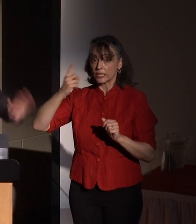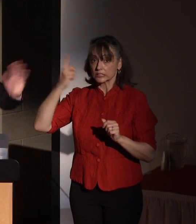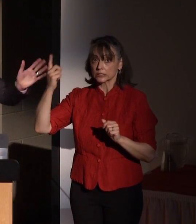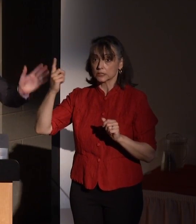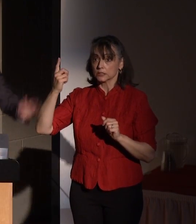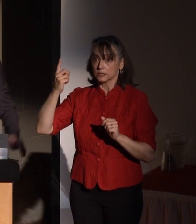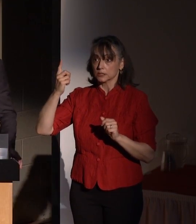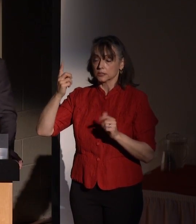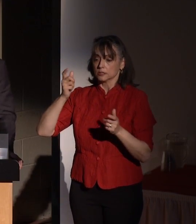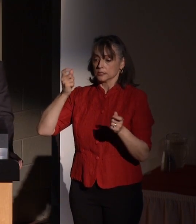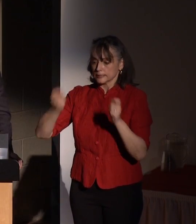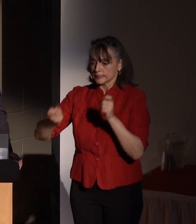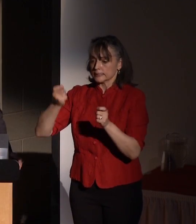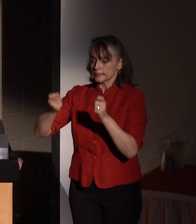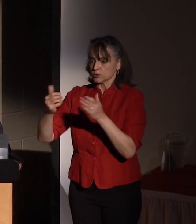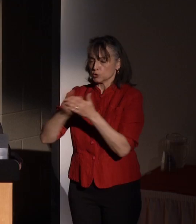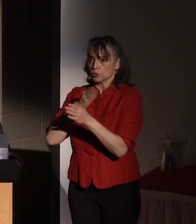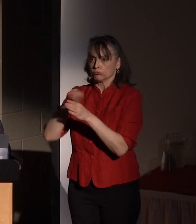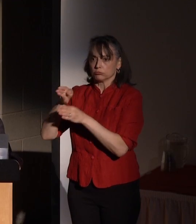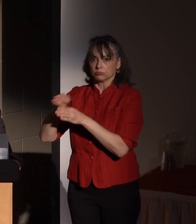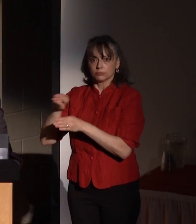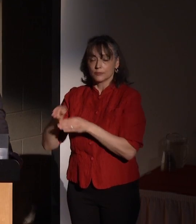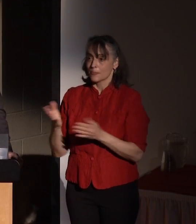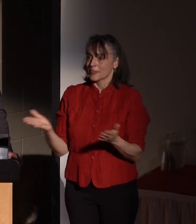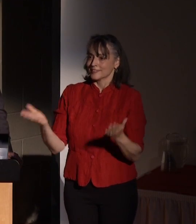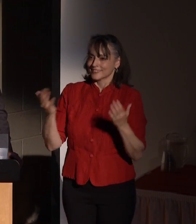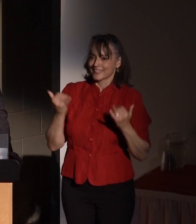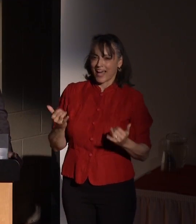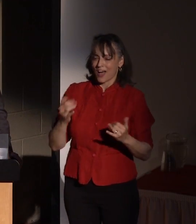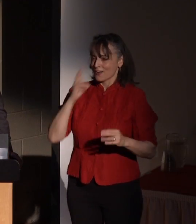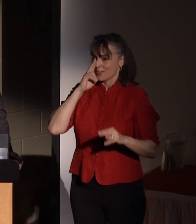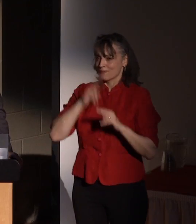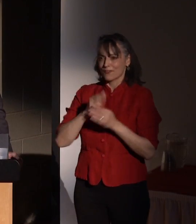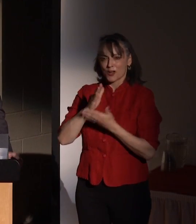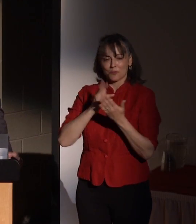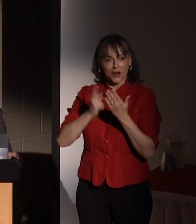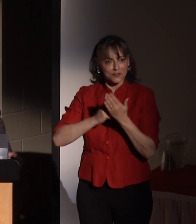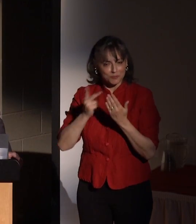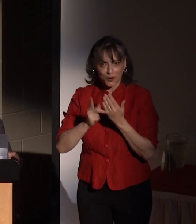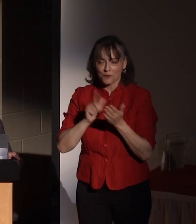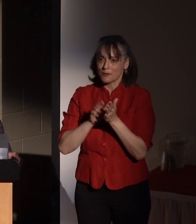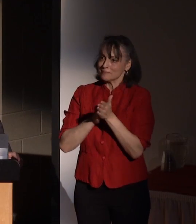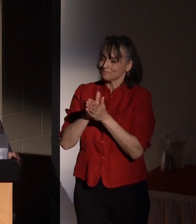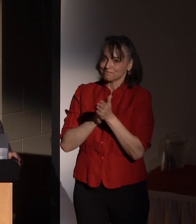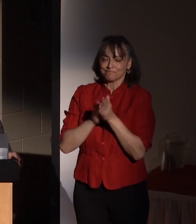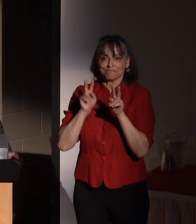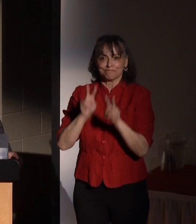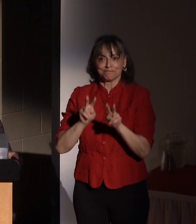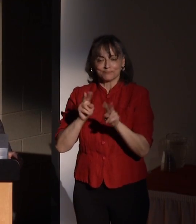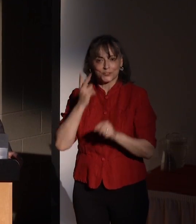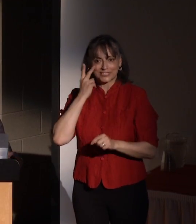So now, let's get on to the fun part of the program and the part that we've been waiting for.